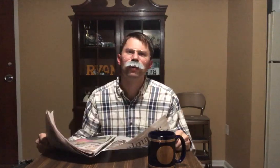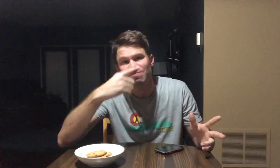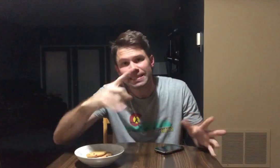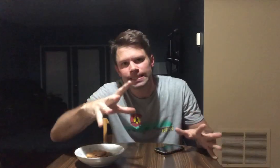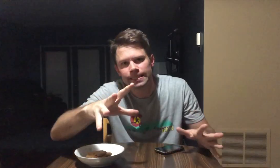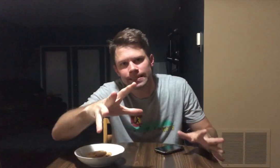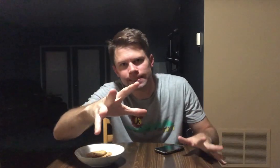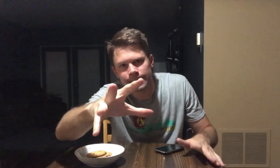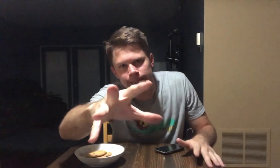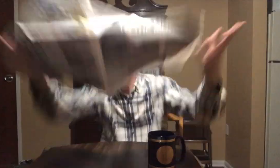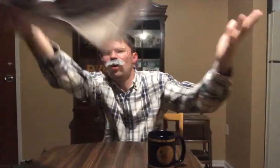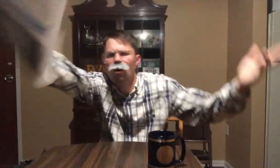DO YOU MIND, I TAKE IT.